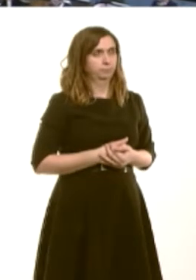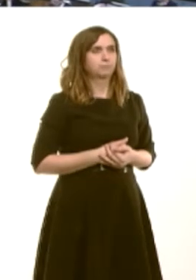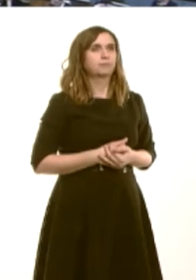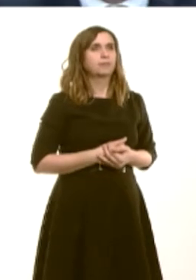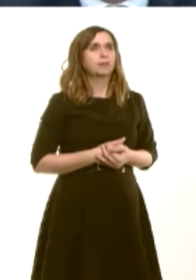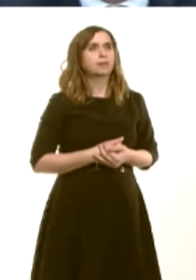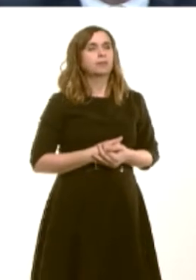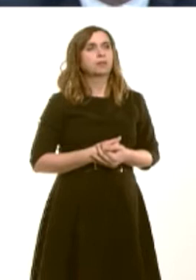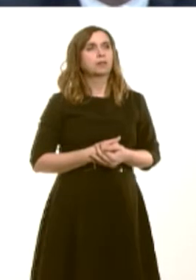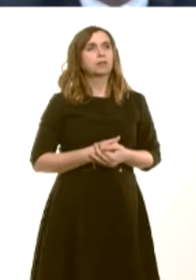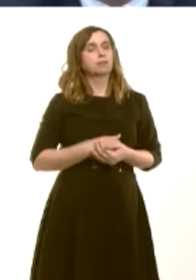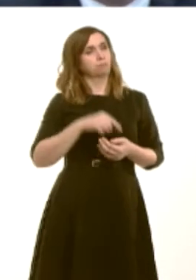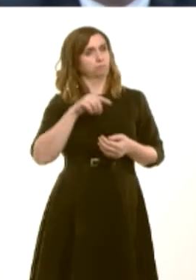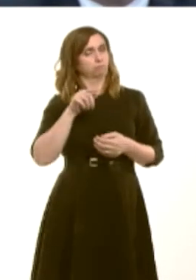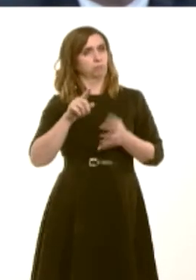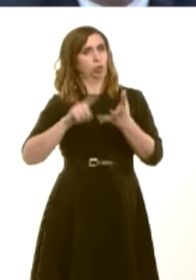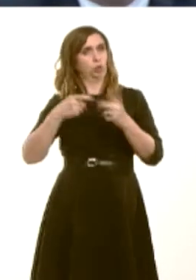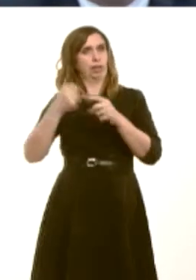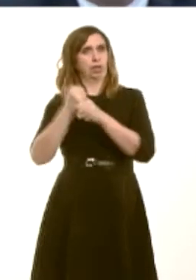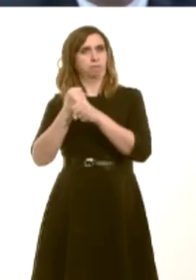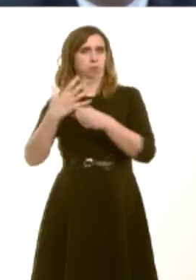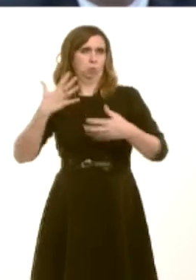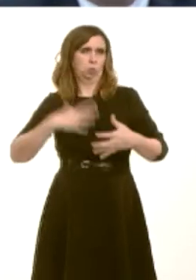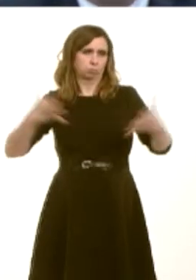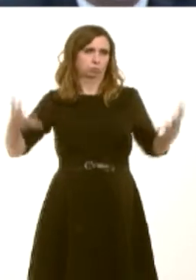why renewable energy has been promoted by the UK Government is, of course, to provide